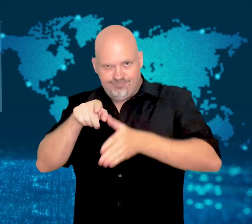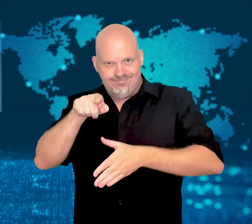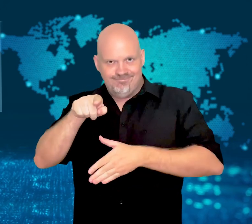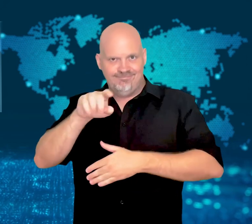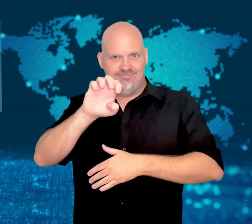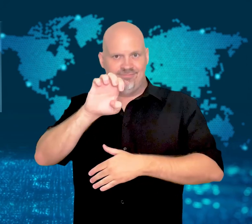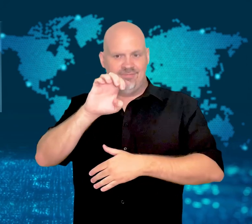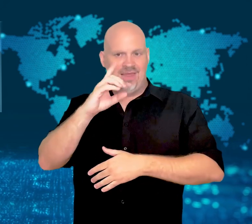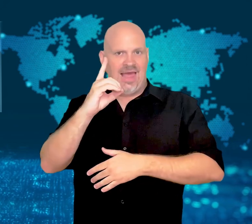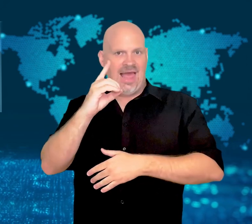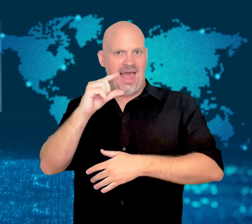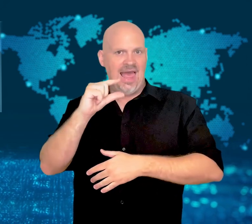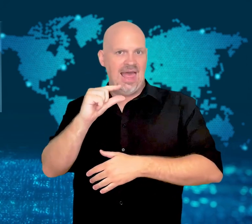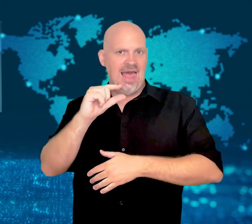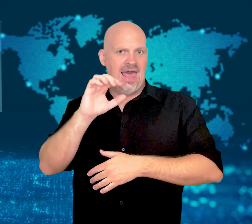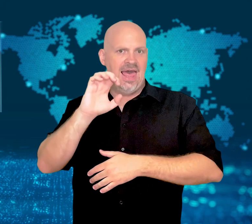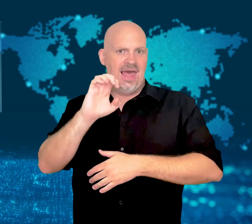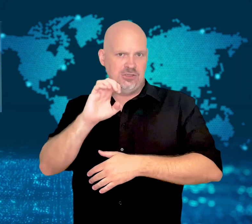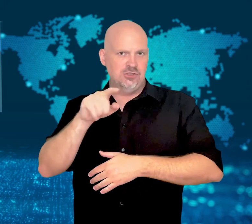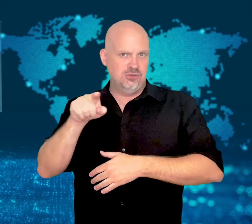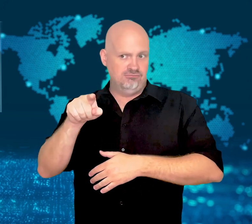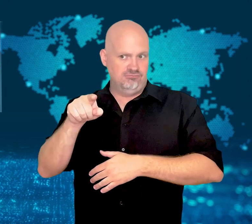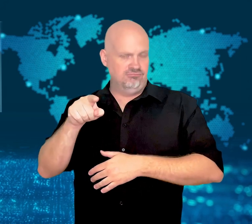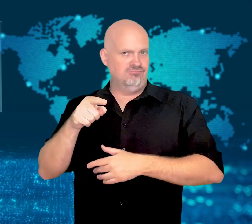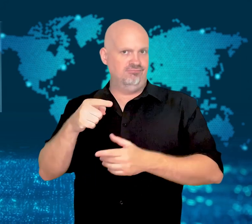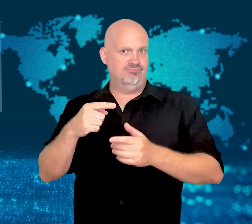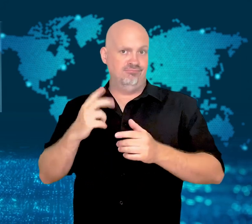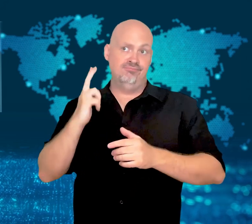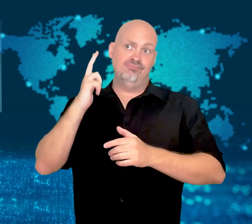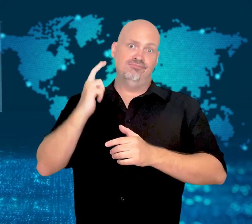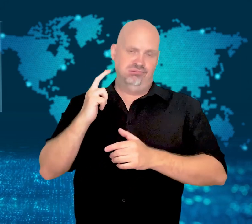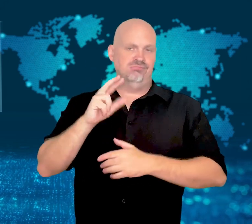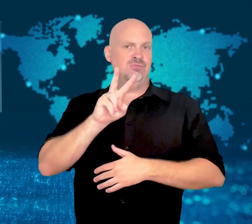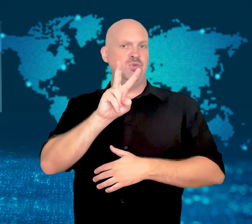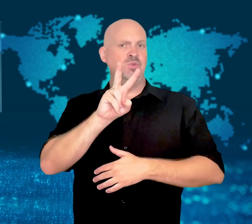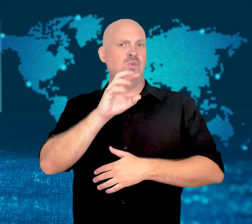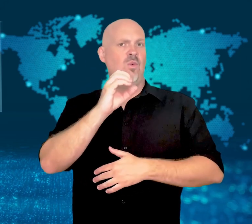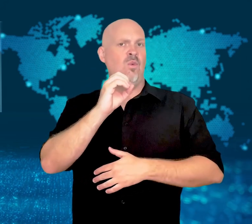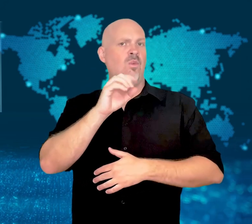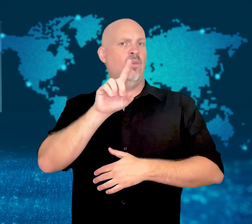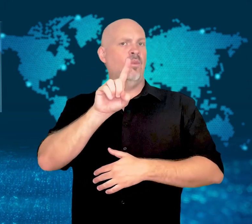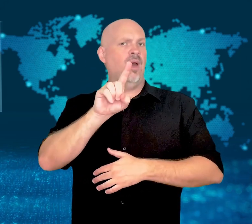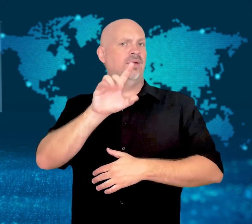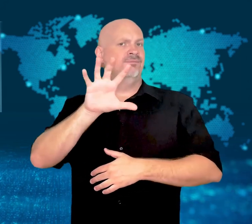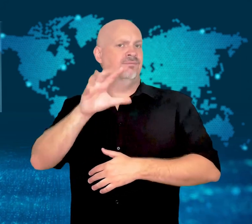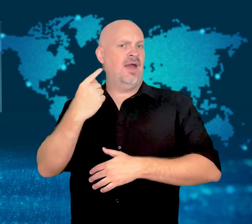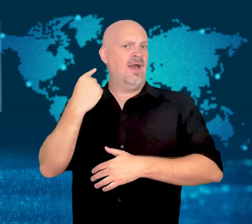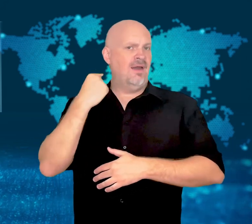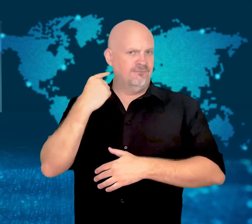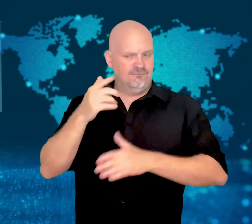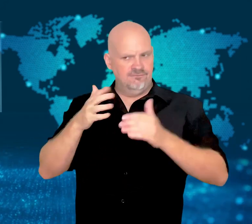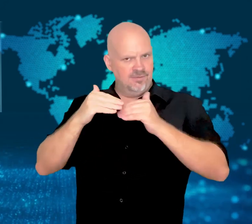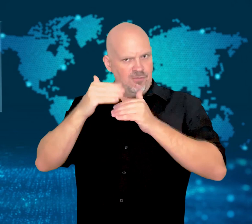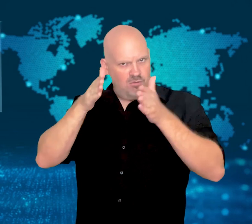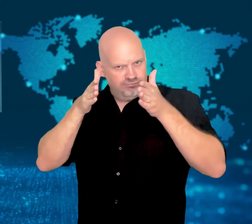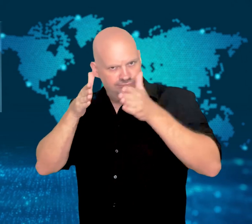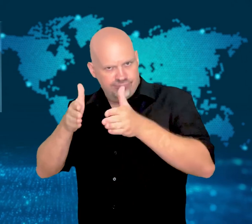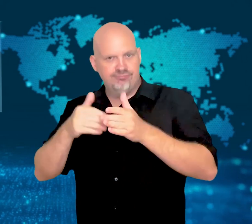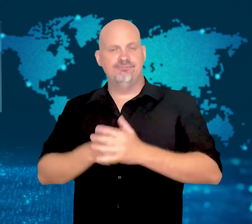Microsoft itself has begun to invest in its Edge browser, which was launched in 2015.